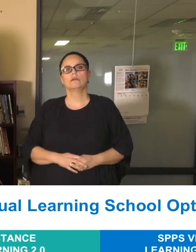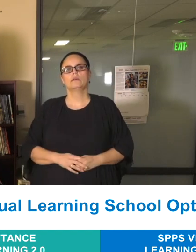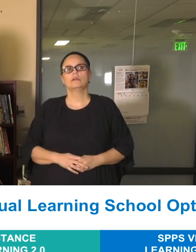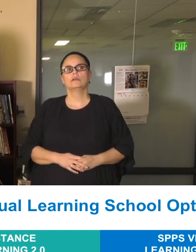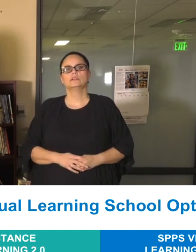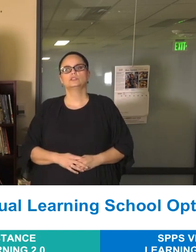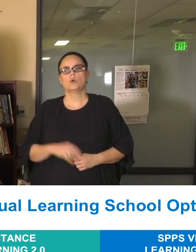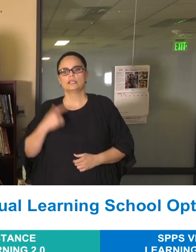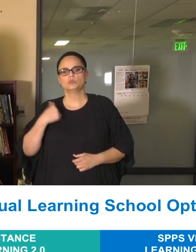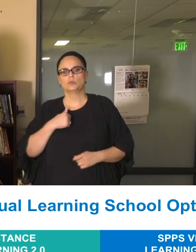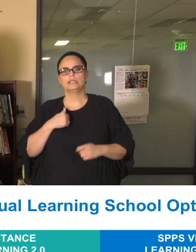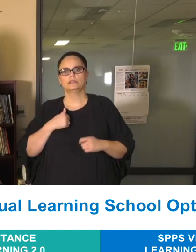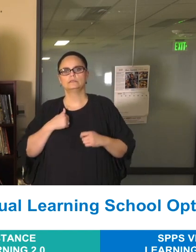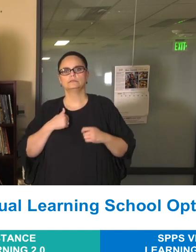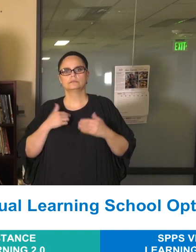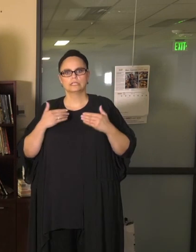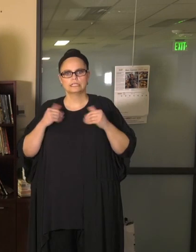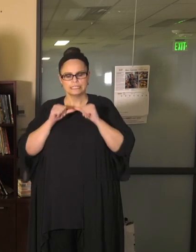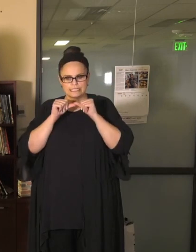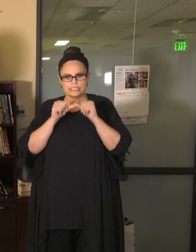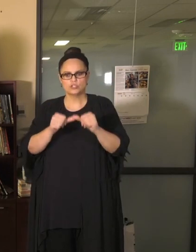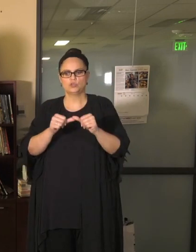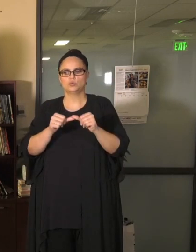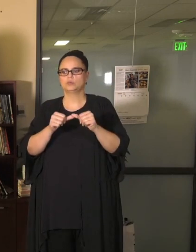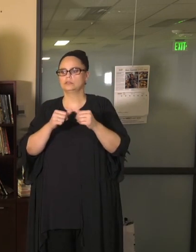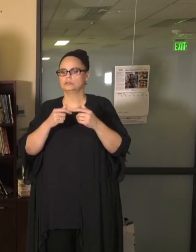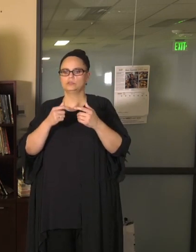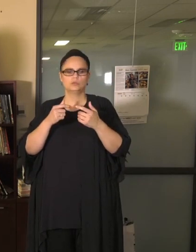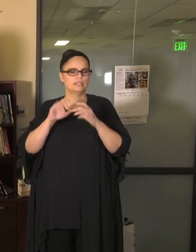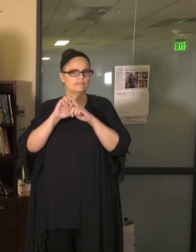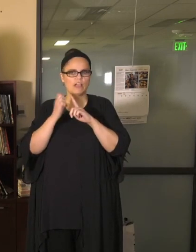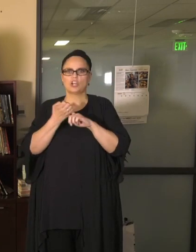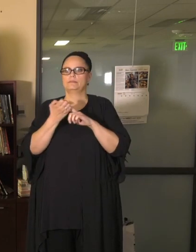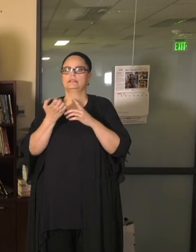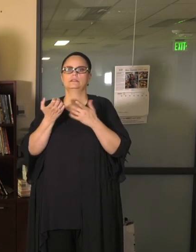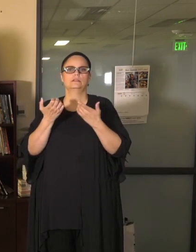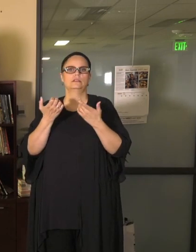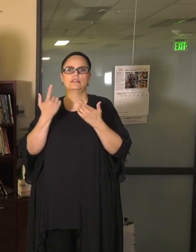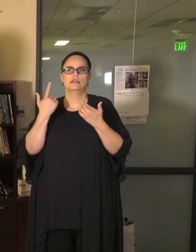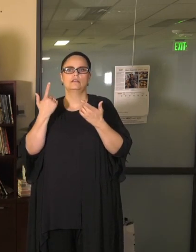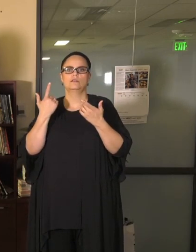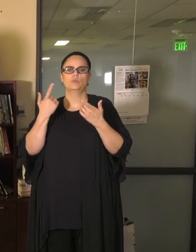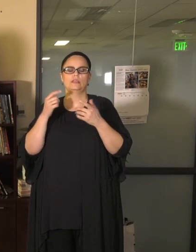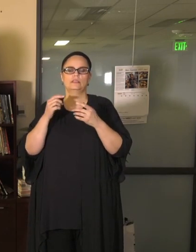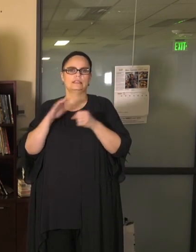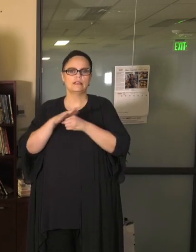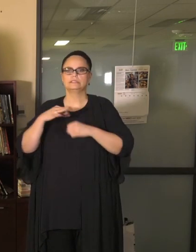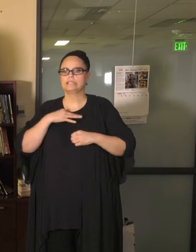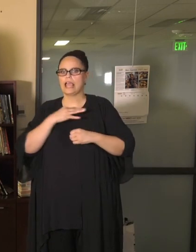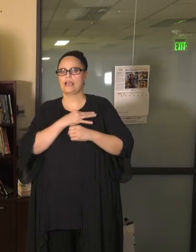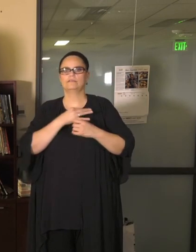that is safe, orderly, and that is staffed adequately, that we can depend on day in, and day out, to do the great job that Saint Paul Public